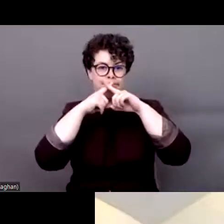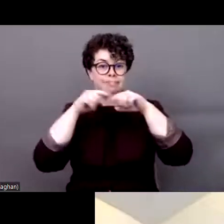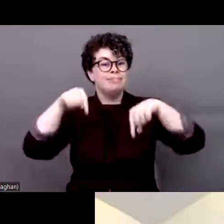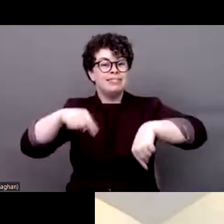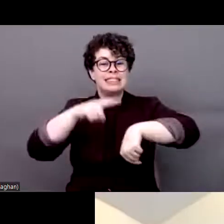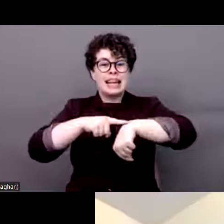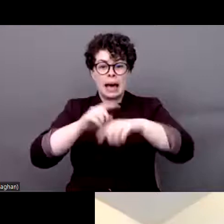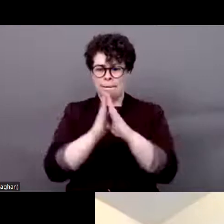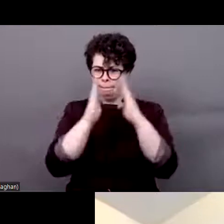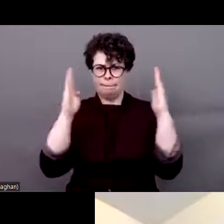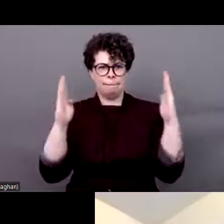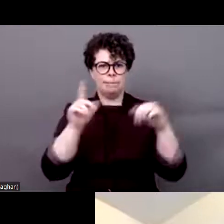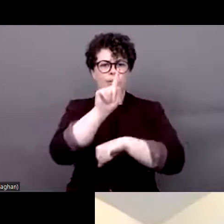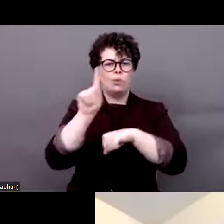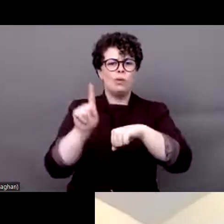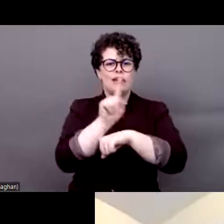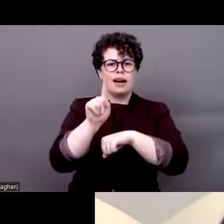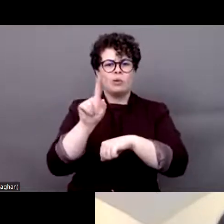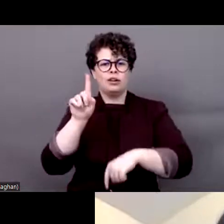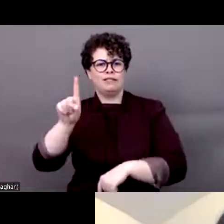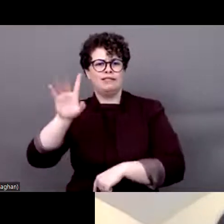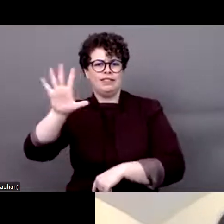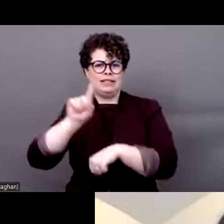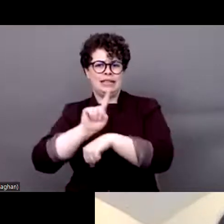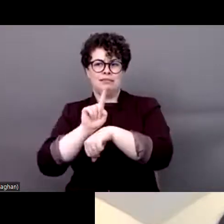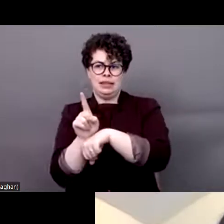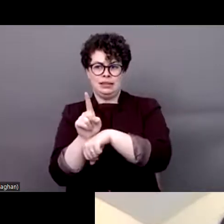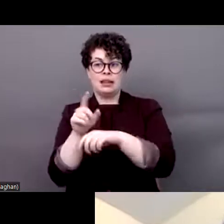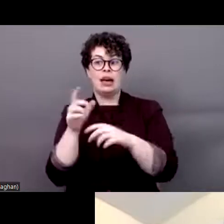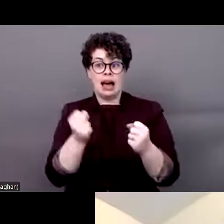minutes with no scheduled break.